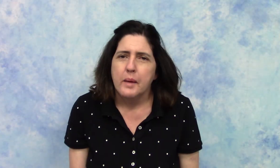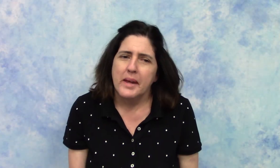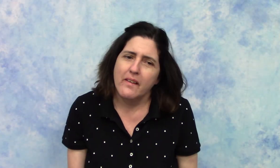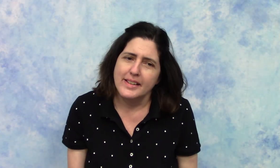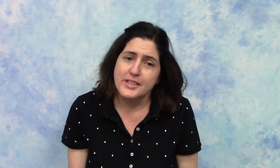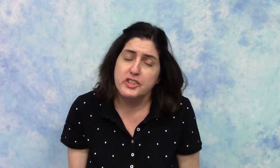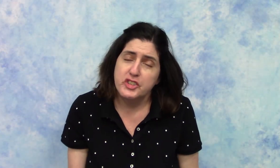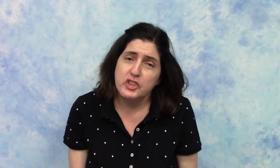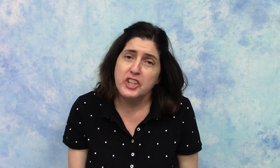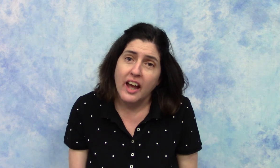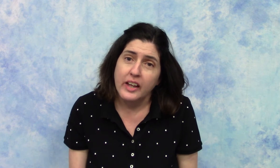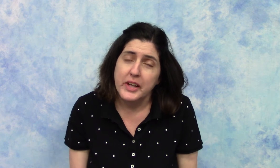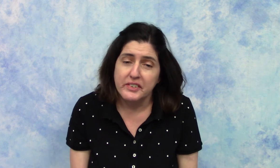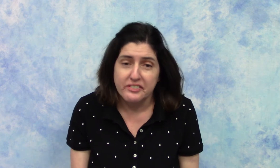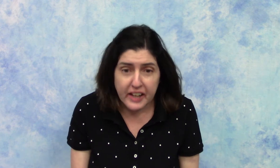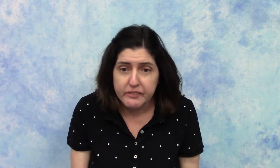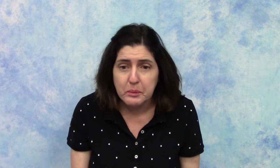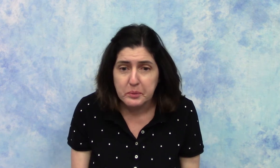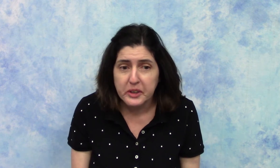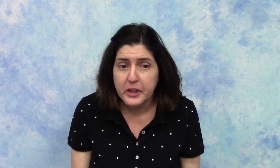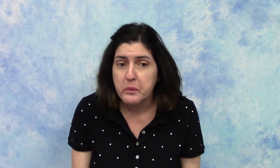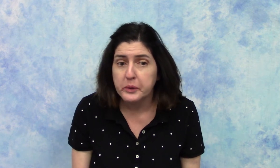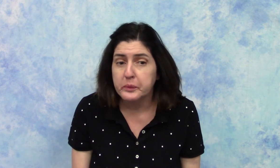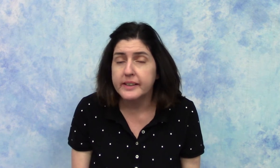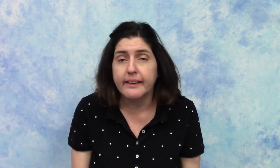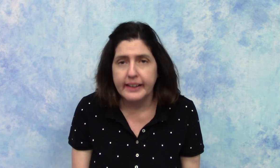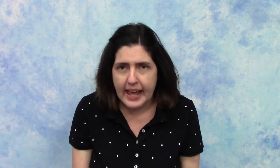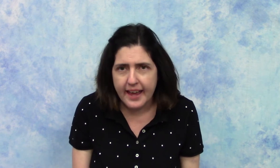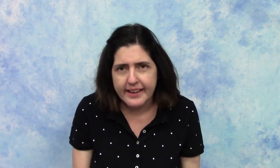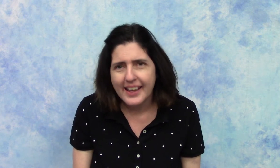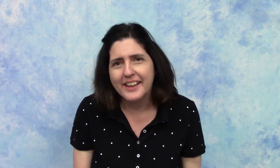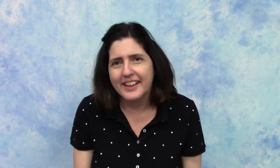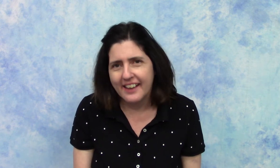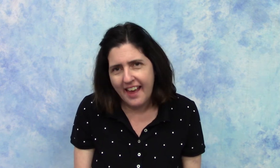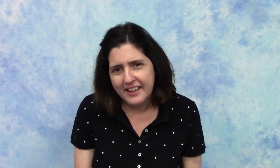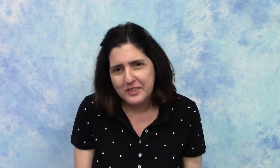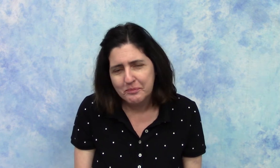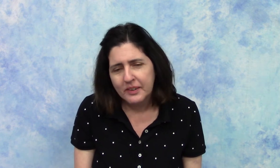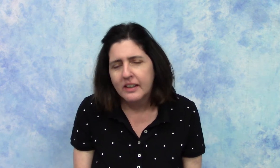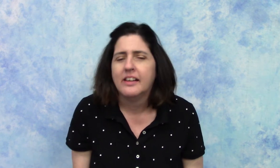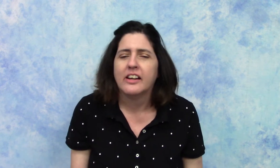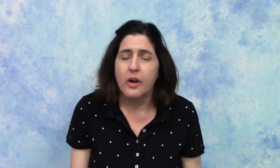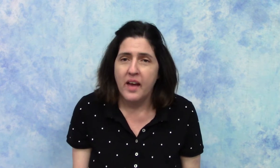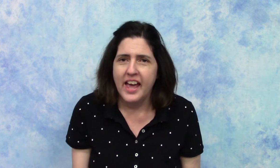Parents, does your child have a favorite book? They want to read again and again go ahead and